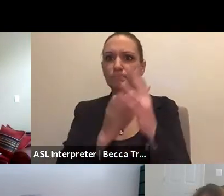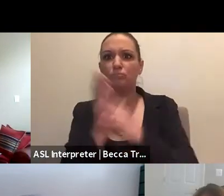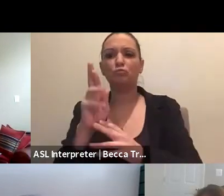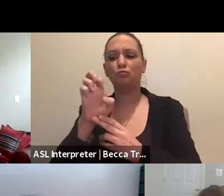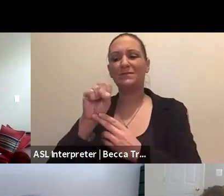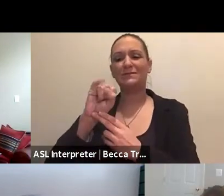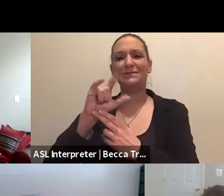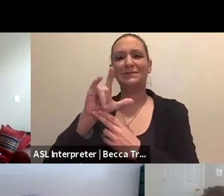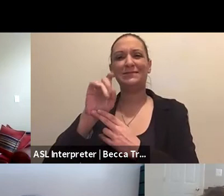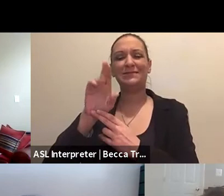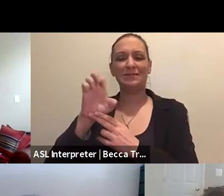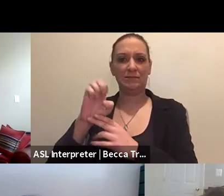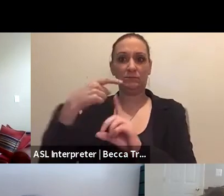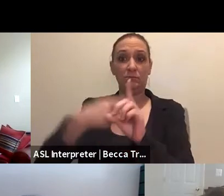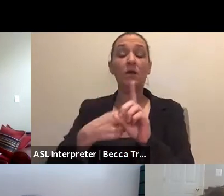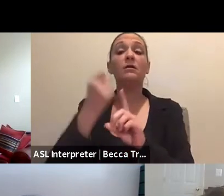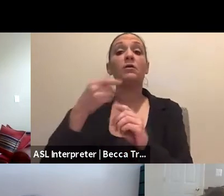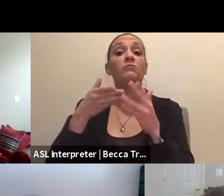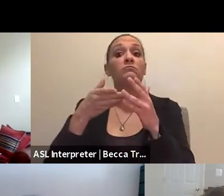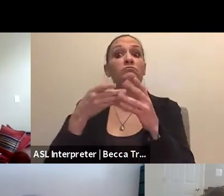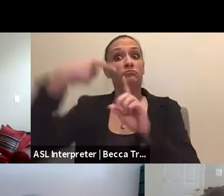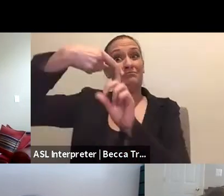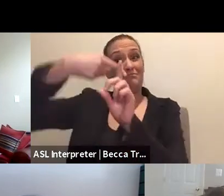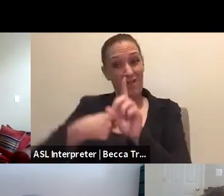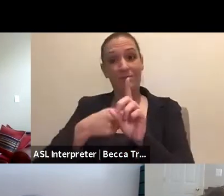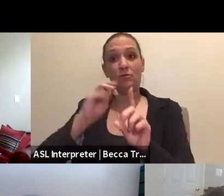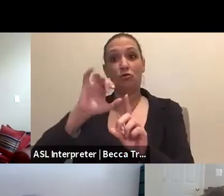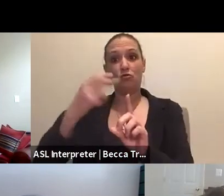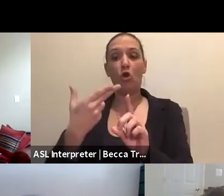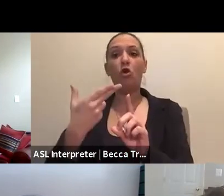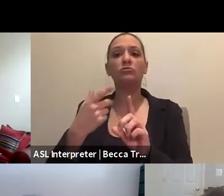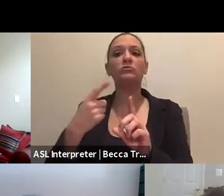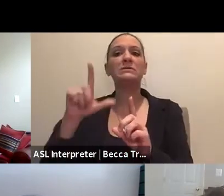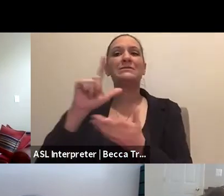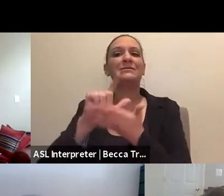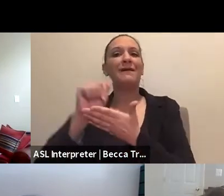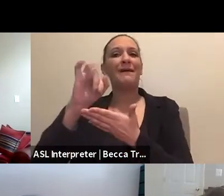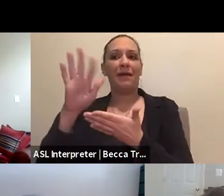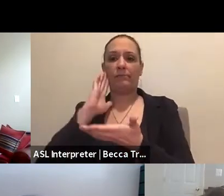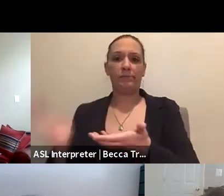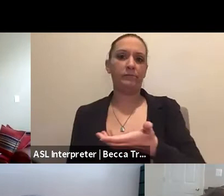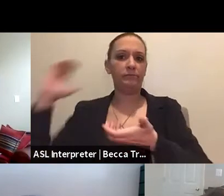Equal Justice Works is teaming up with different legal aid organizations who are collaborating with a diverse group